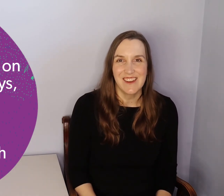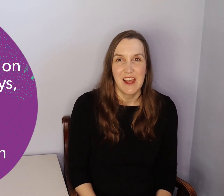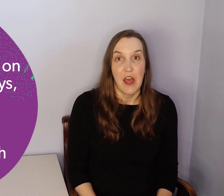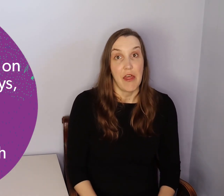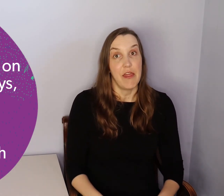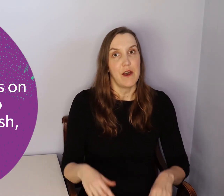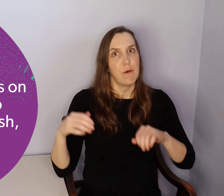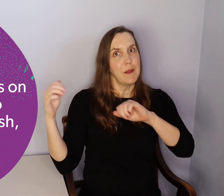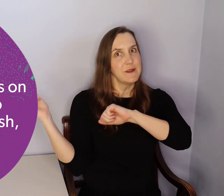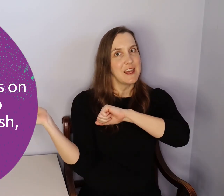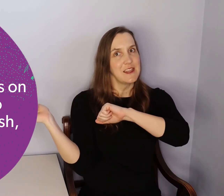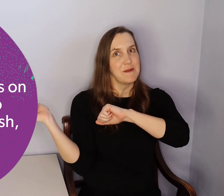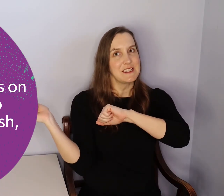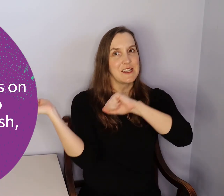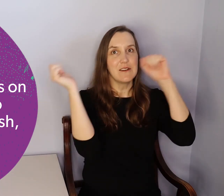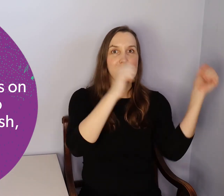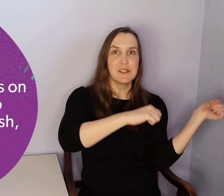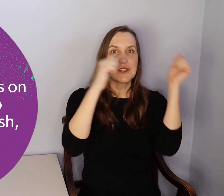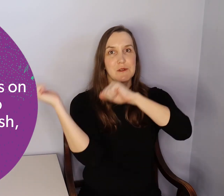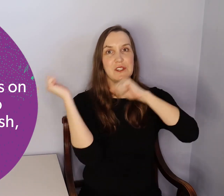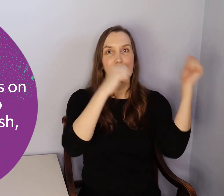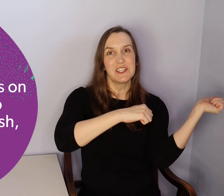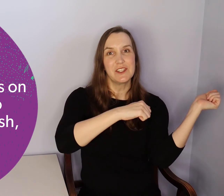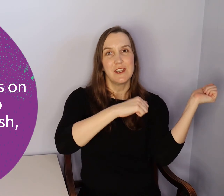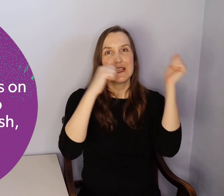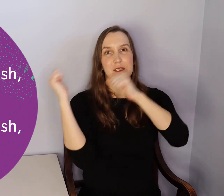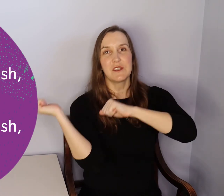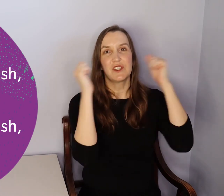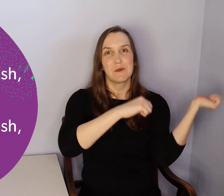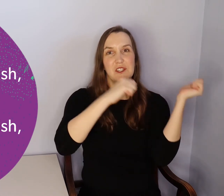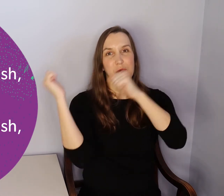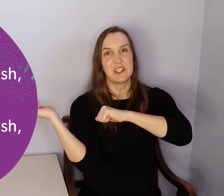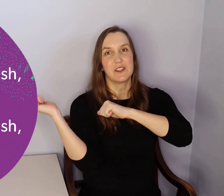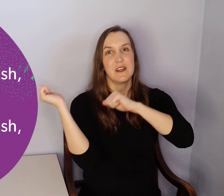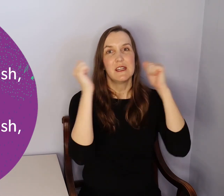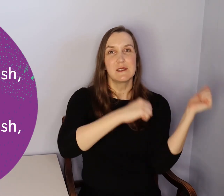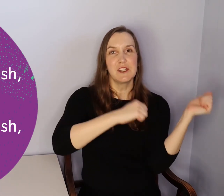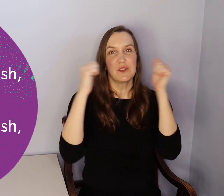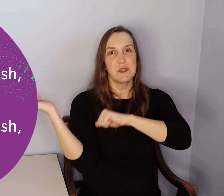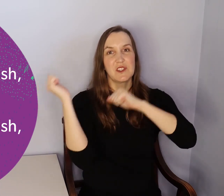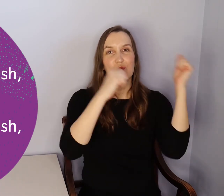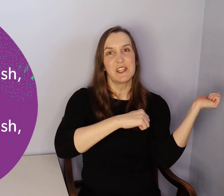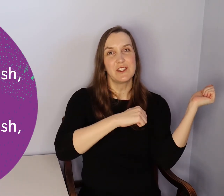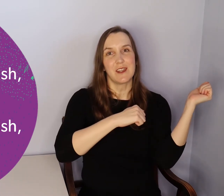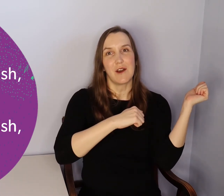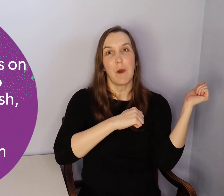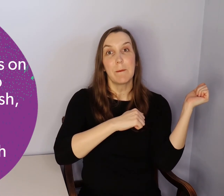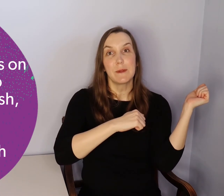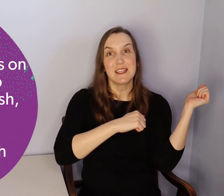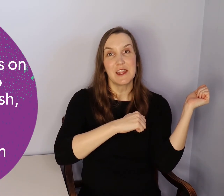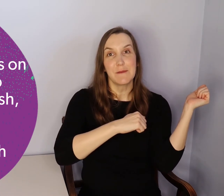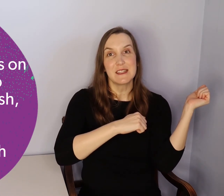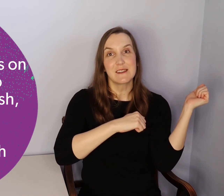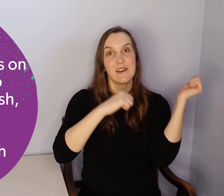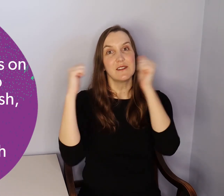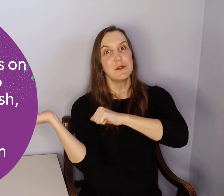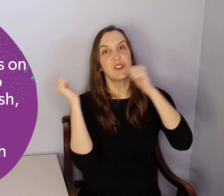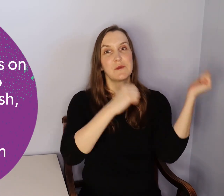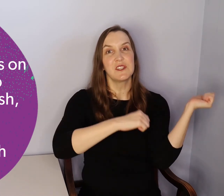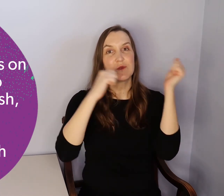the wipers on the bus go swish, swish, swish, swish, swish, swish, swish, swish, swish. The wipers on the bus go swish,